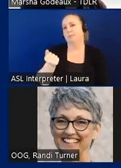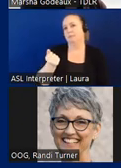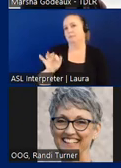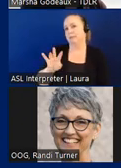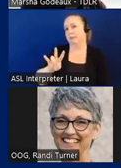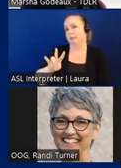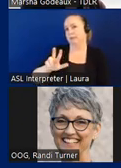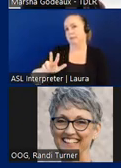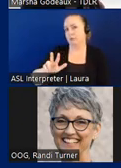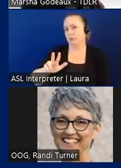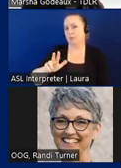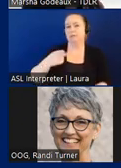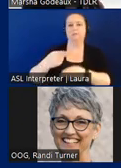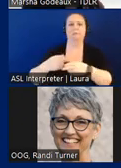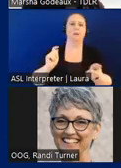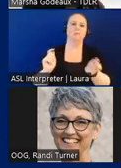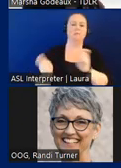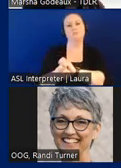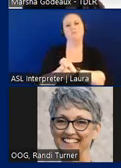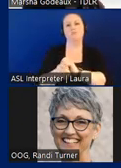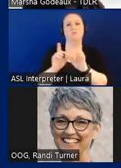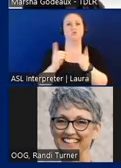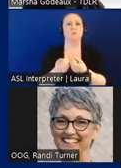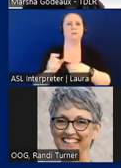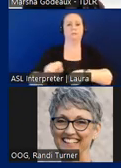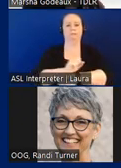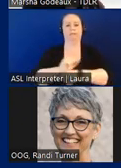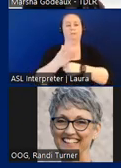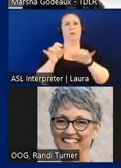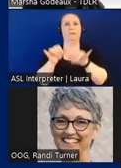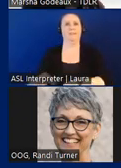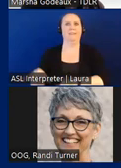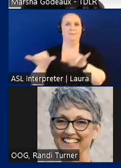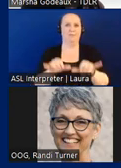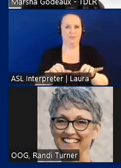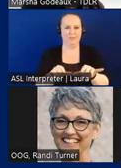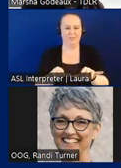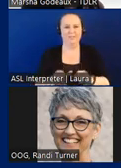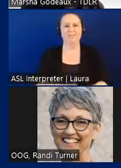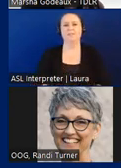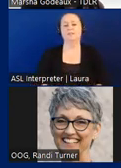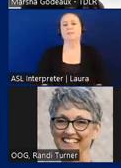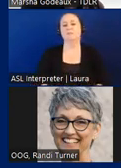got a name change to the Department of Labor and Standards, at that point it had about six programs